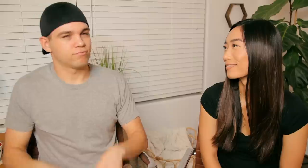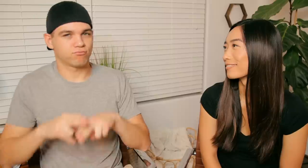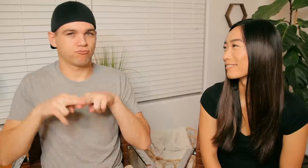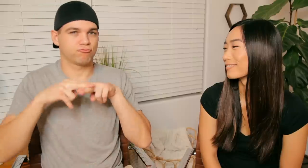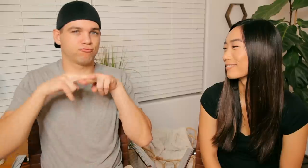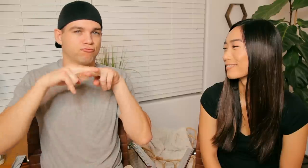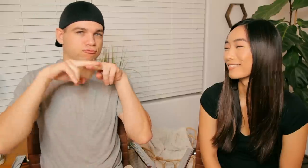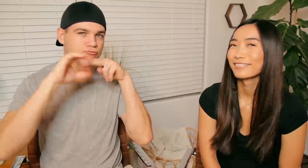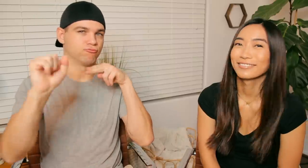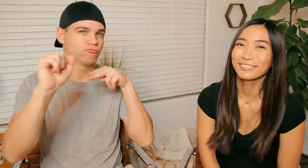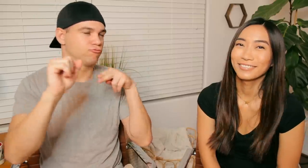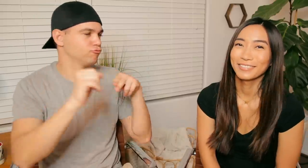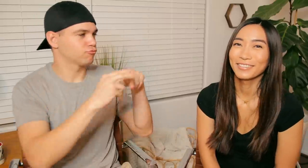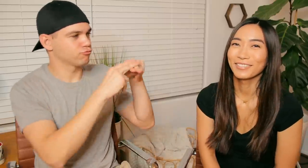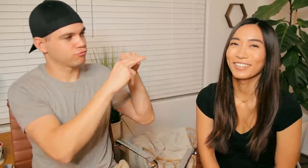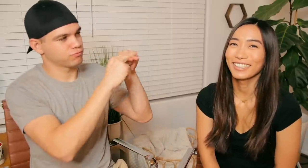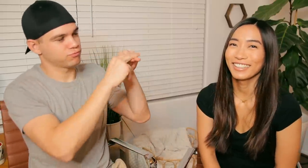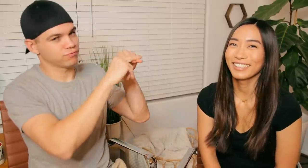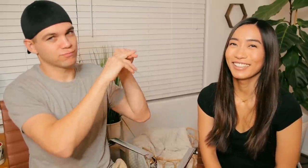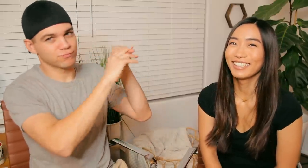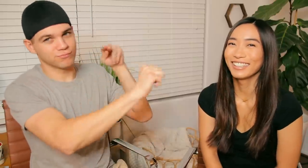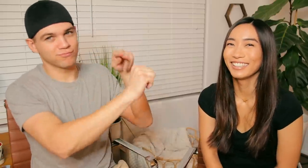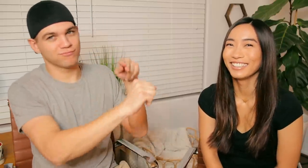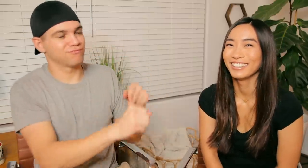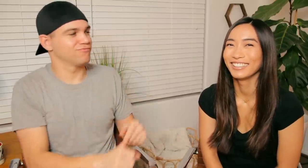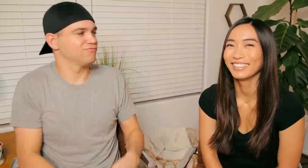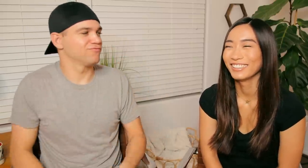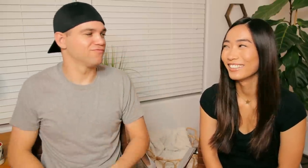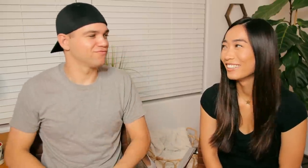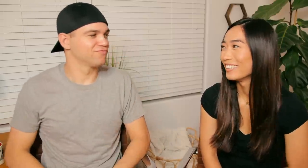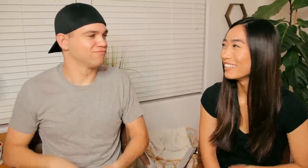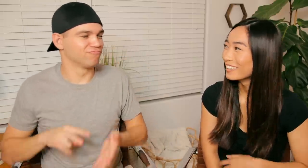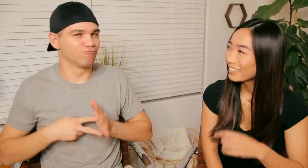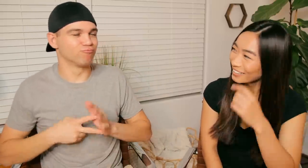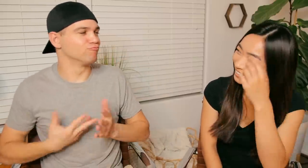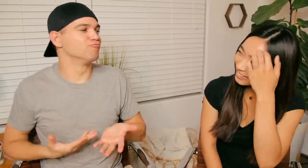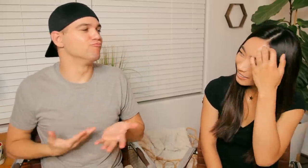R:🚂💨 R: what does that mean?